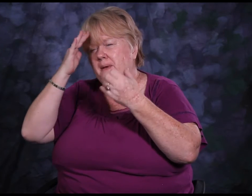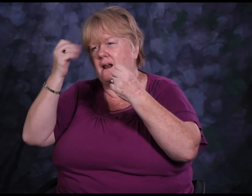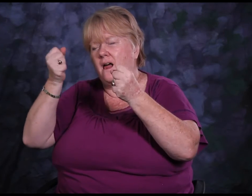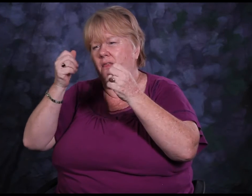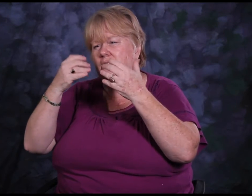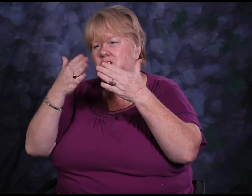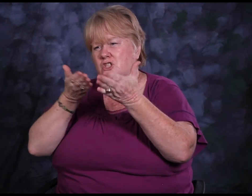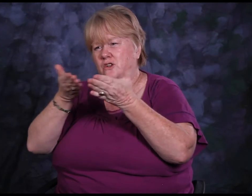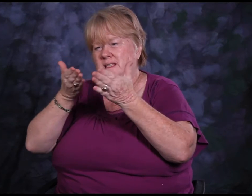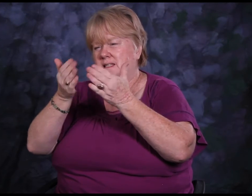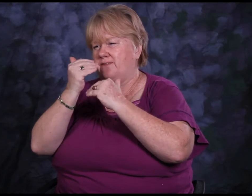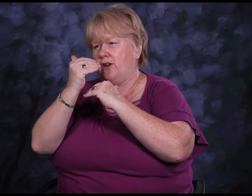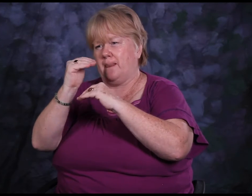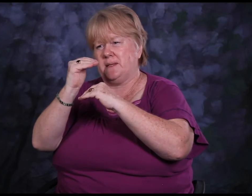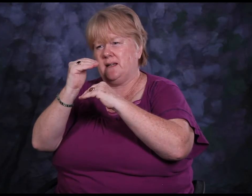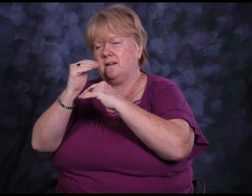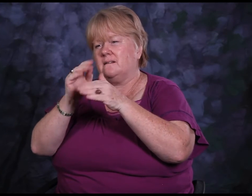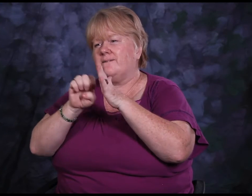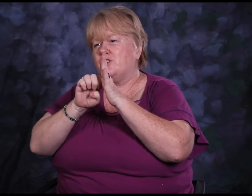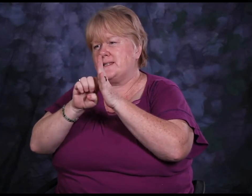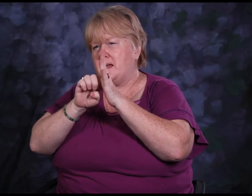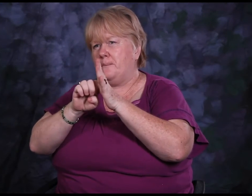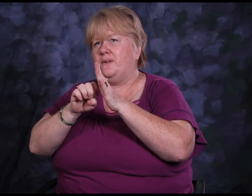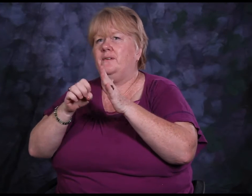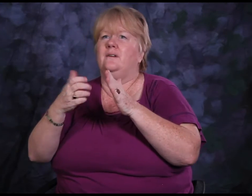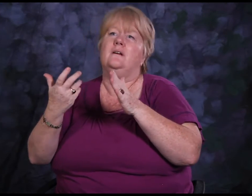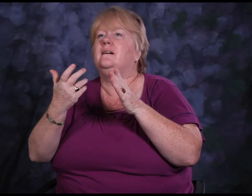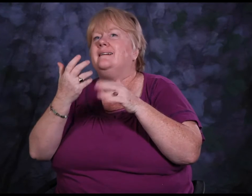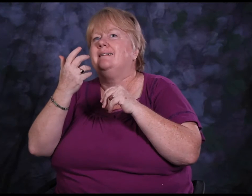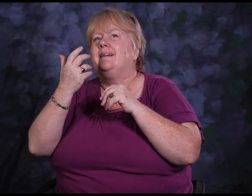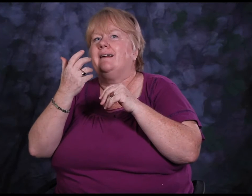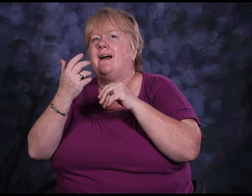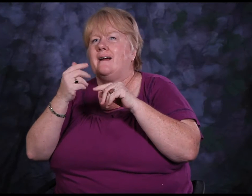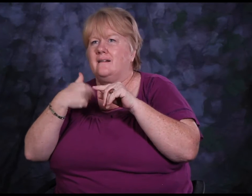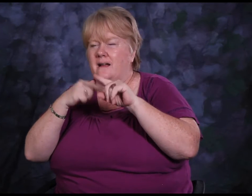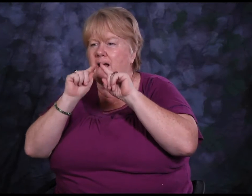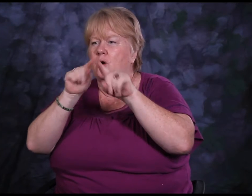There are so many barriers in the mental health services field.